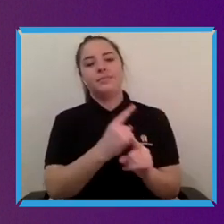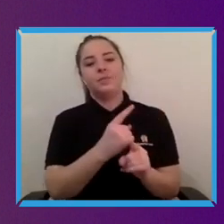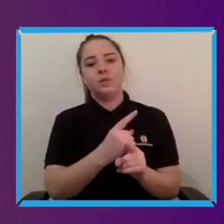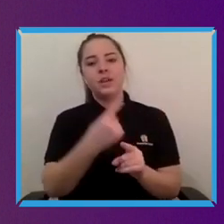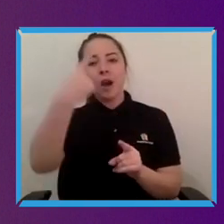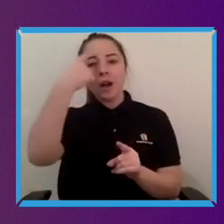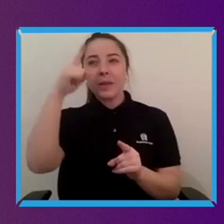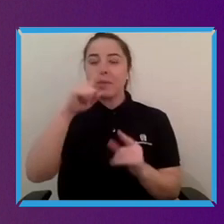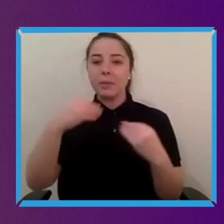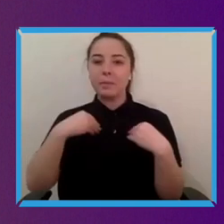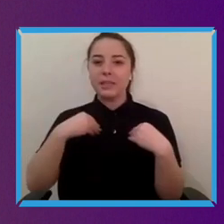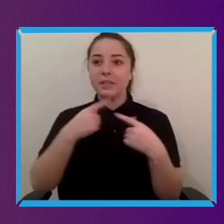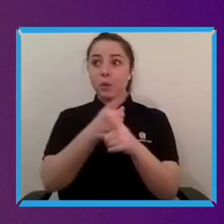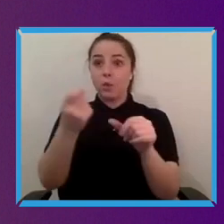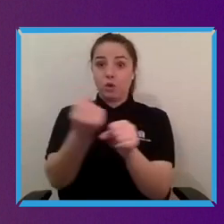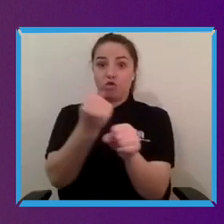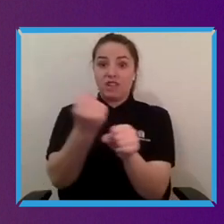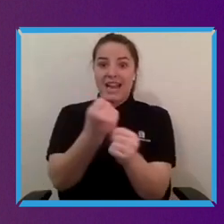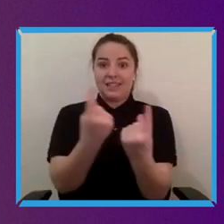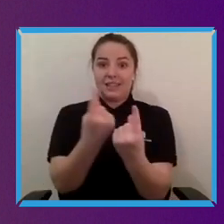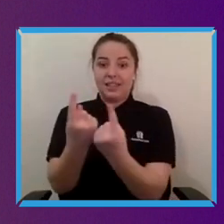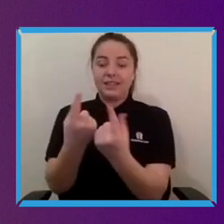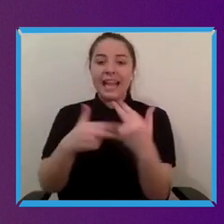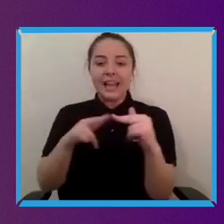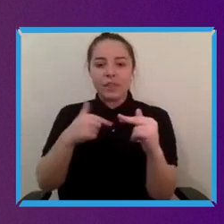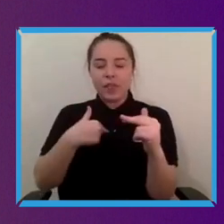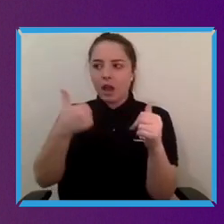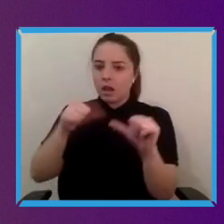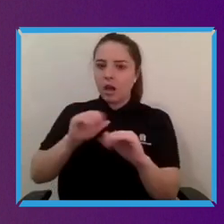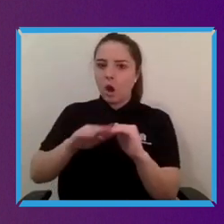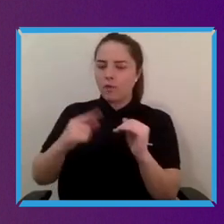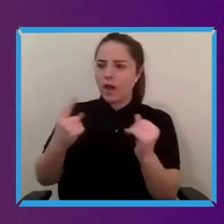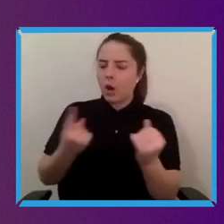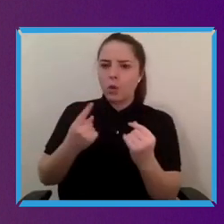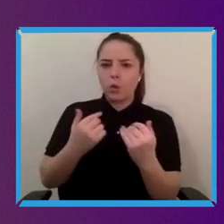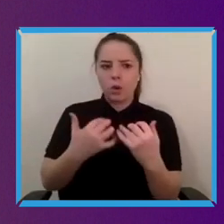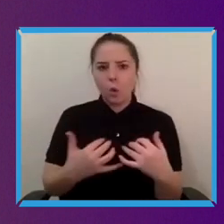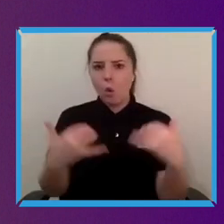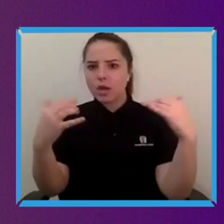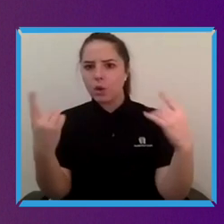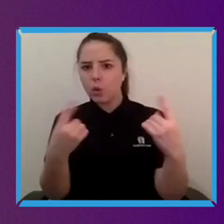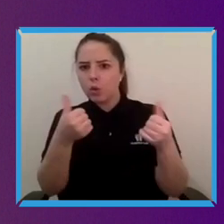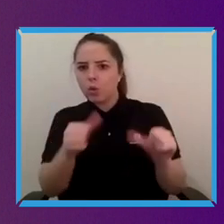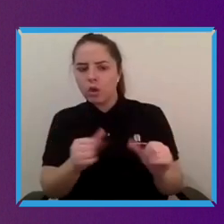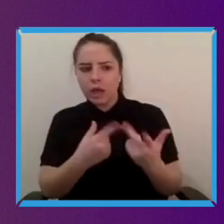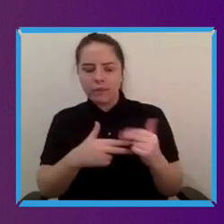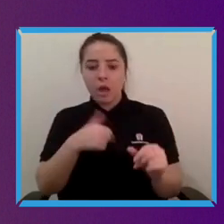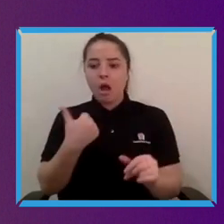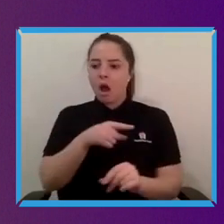the understanding of the user experience. Who's going to use it and what do they want so I think if they're able to take that on board.